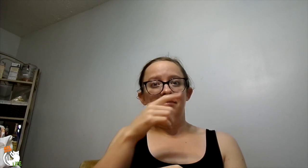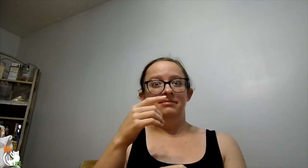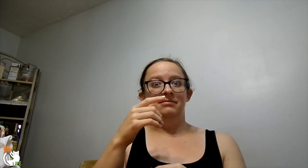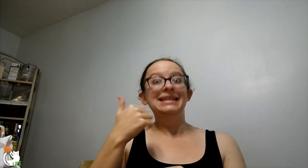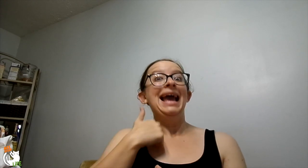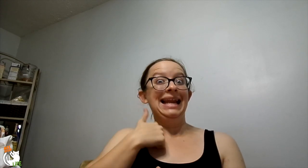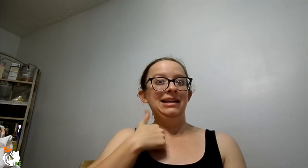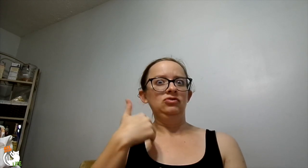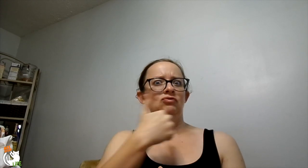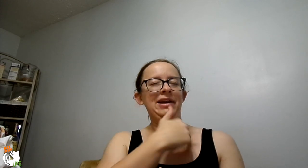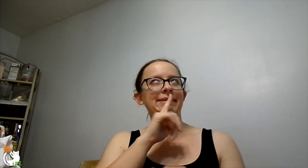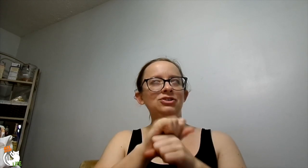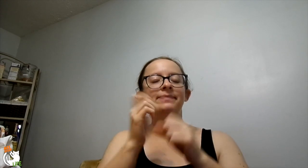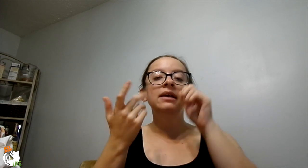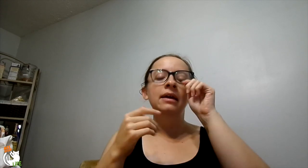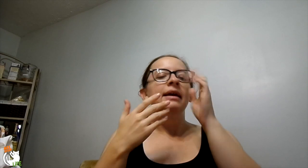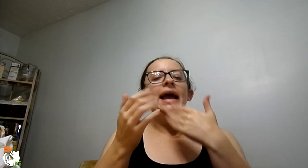up in Canada, in Toronto.